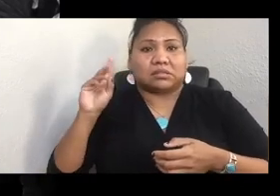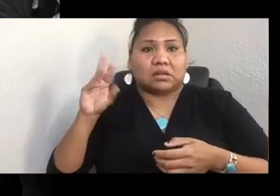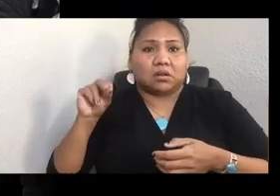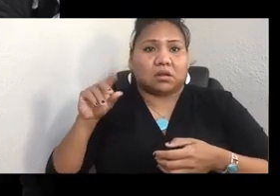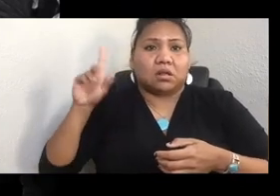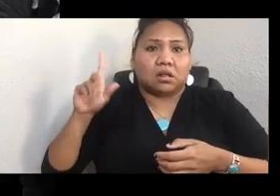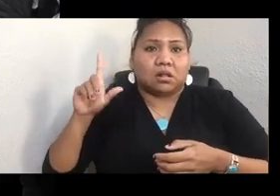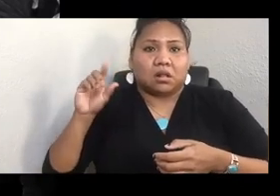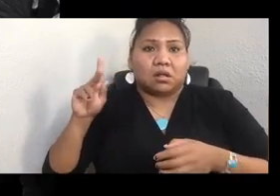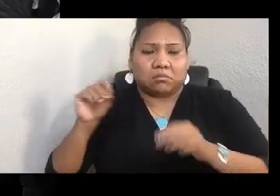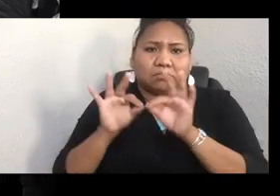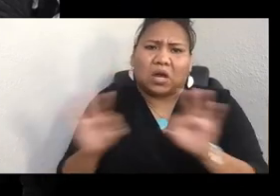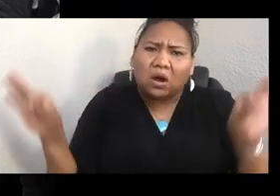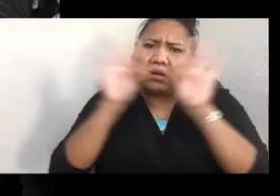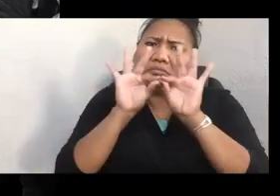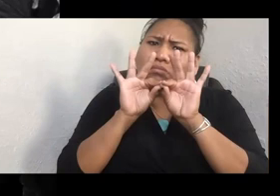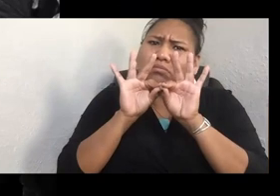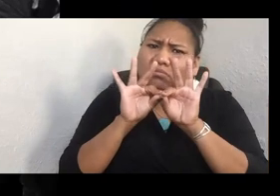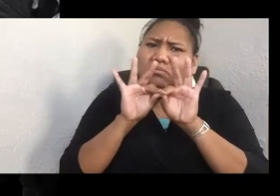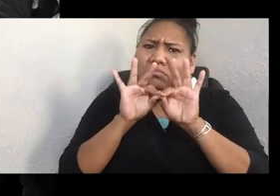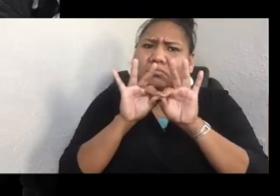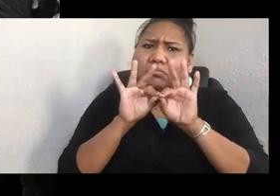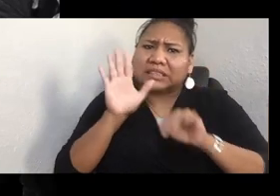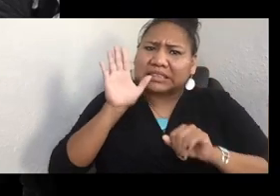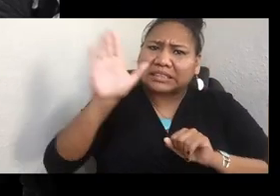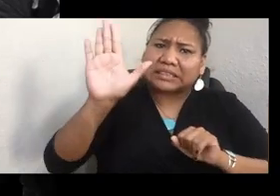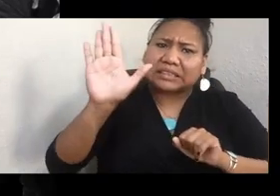In their [NON-ENGLISH] or in their Hawaiian creation story,